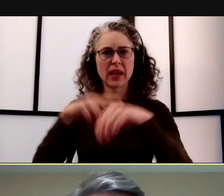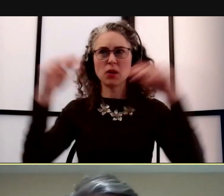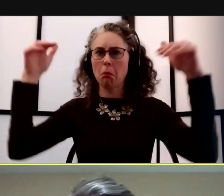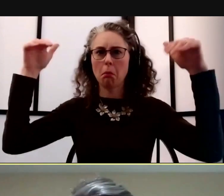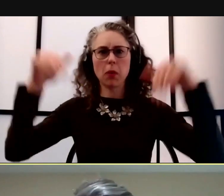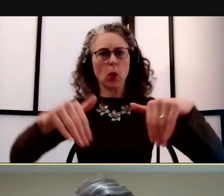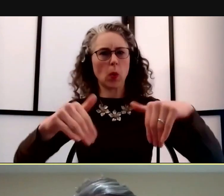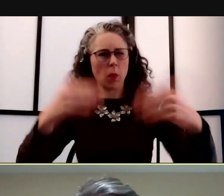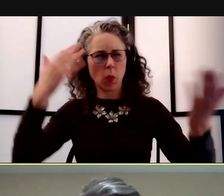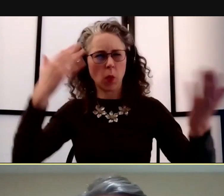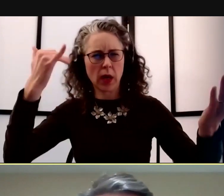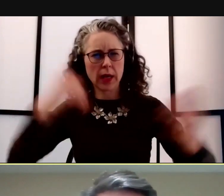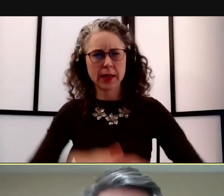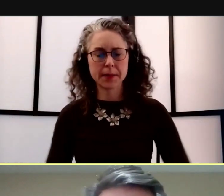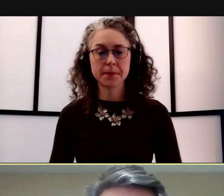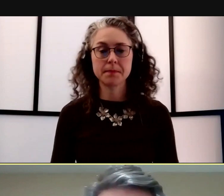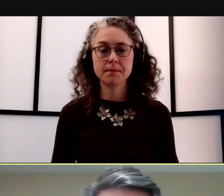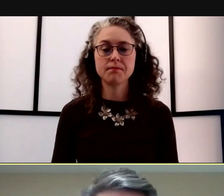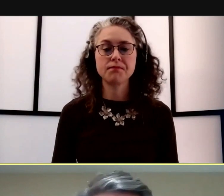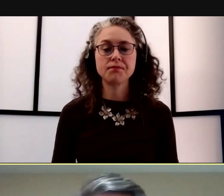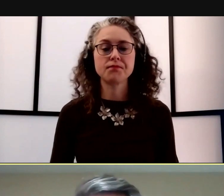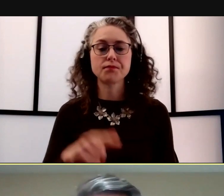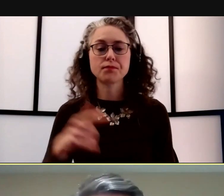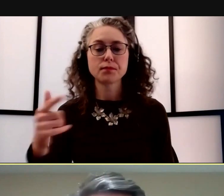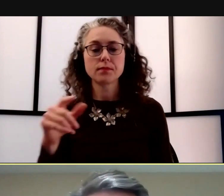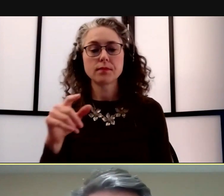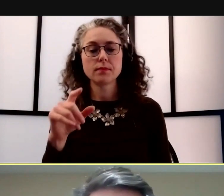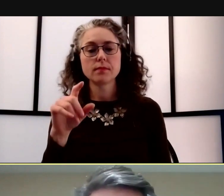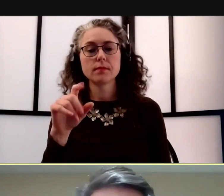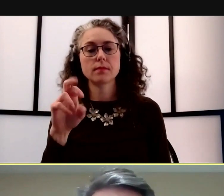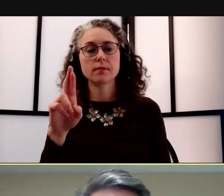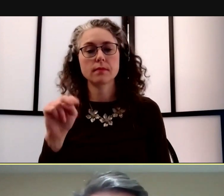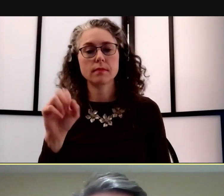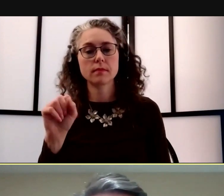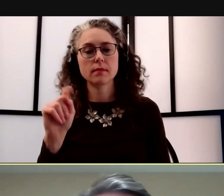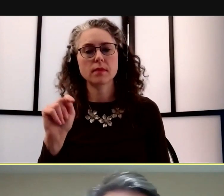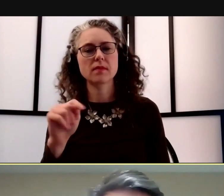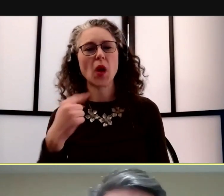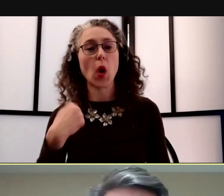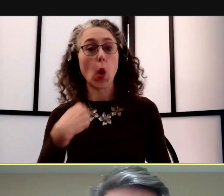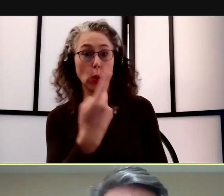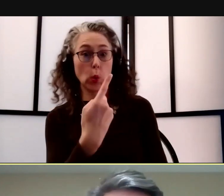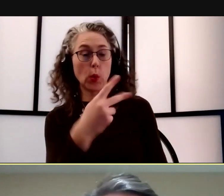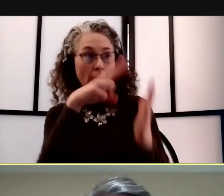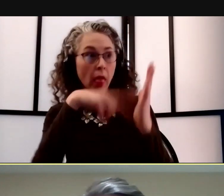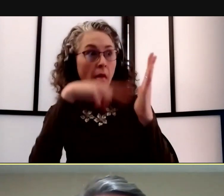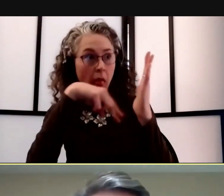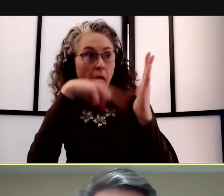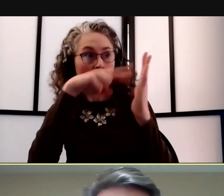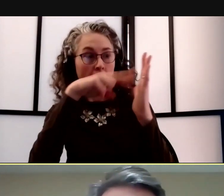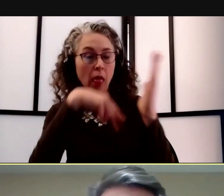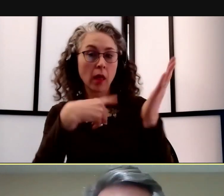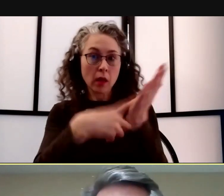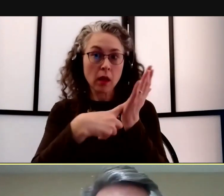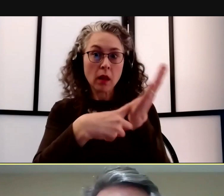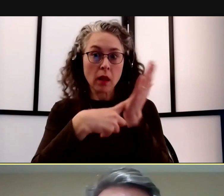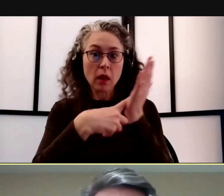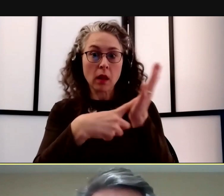Well, Preeti, I know you and I read about this all the time. We talk about our dogs and we talk about this.